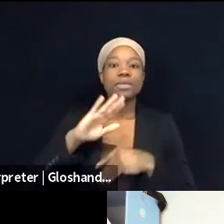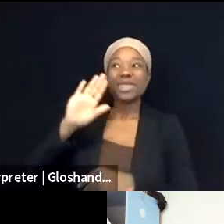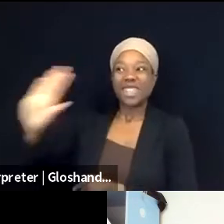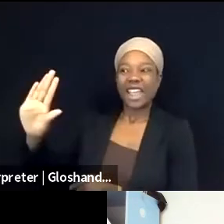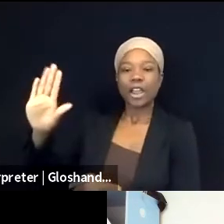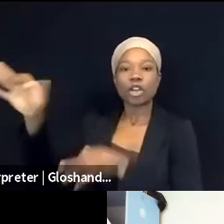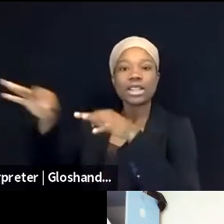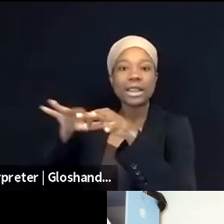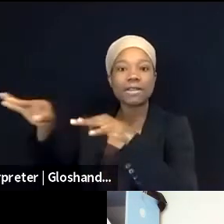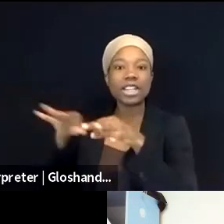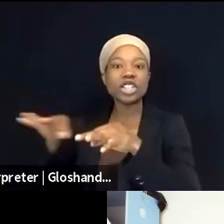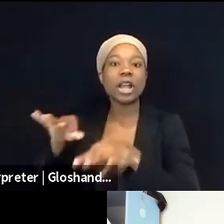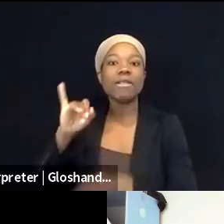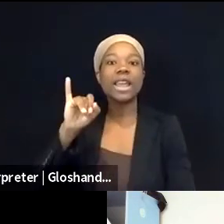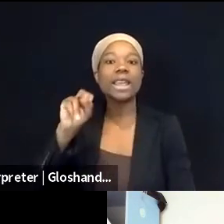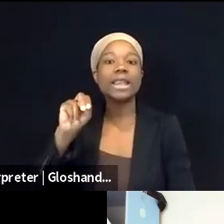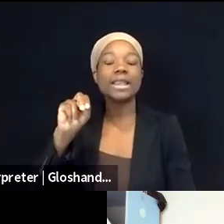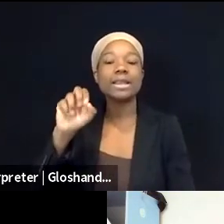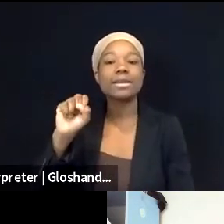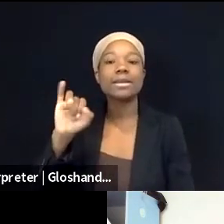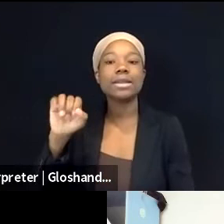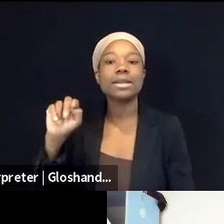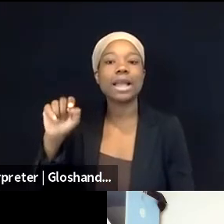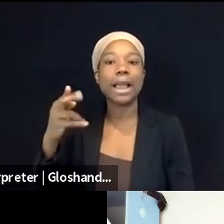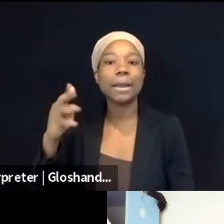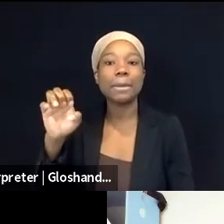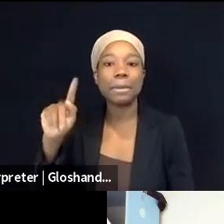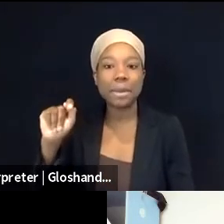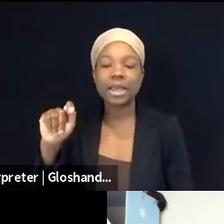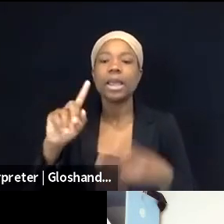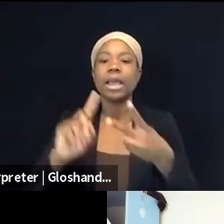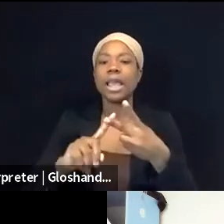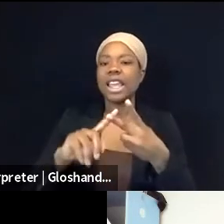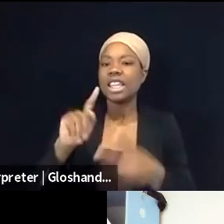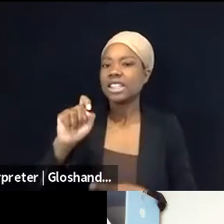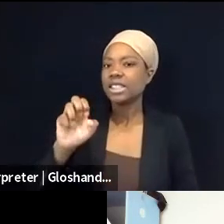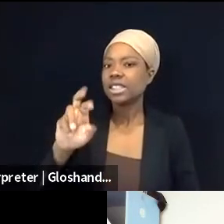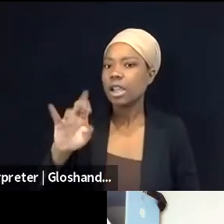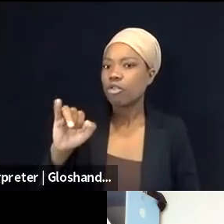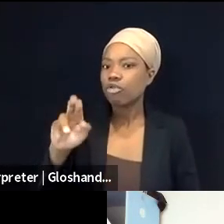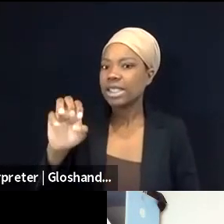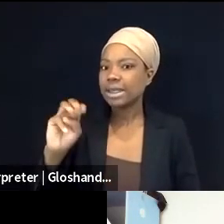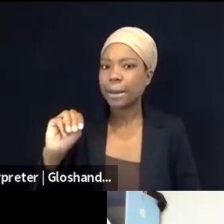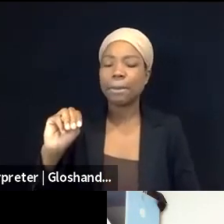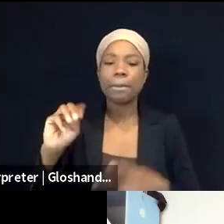and what is a kind of not legitimate speech on those platforms.